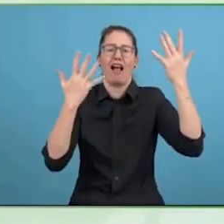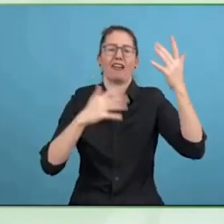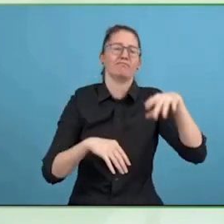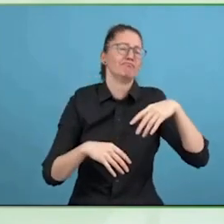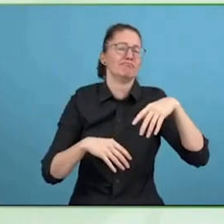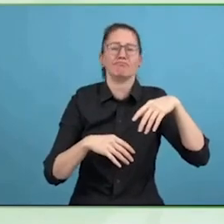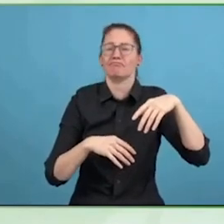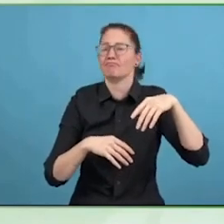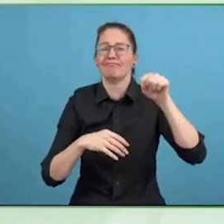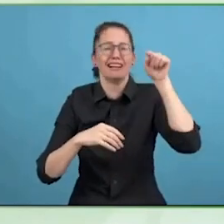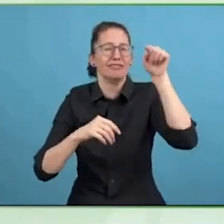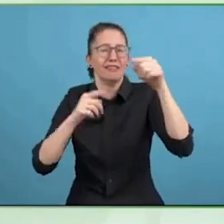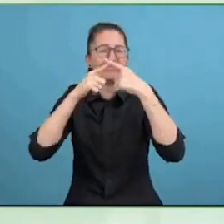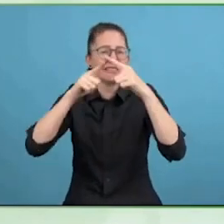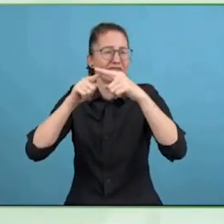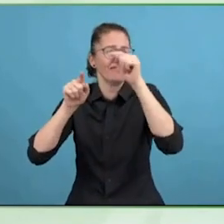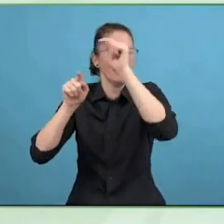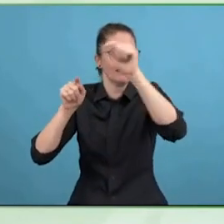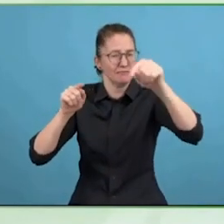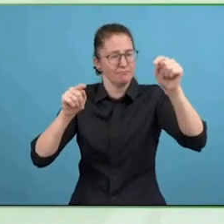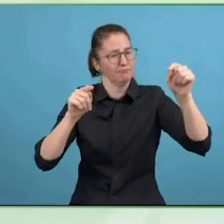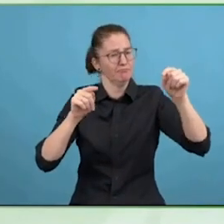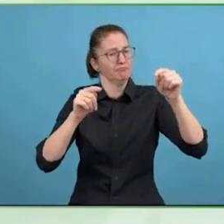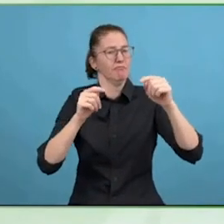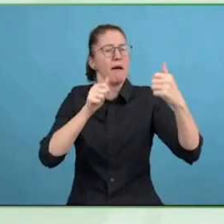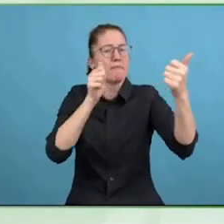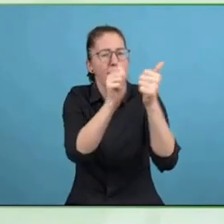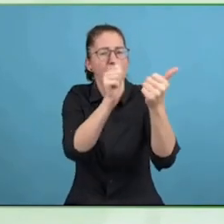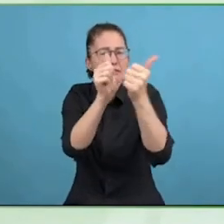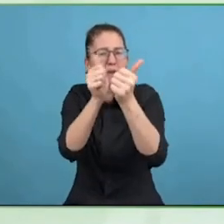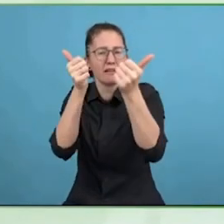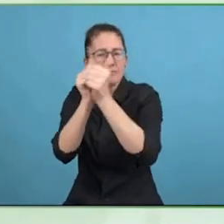So that all of the know-how comes together and people have a place to